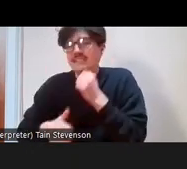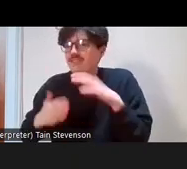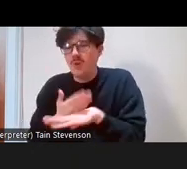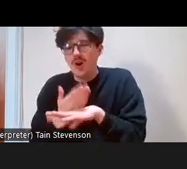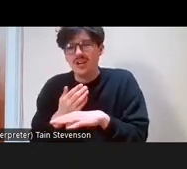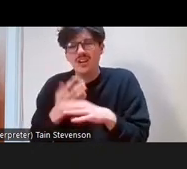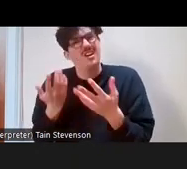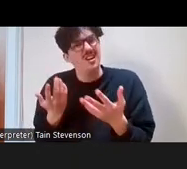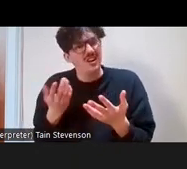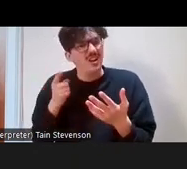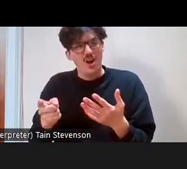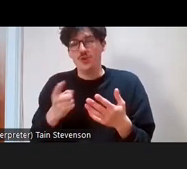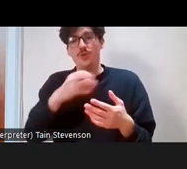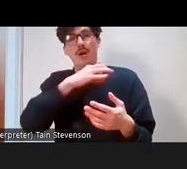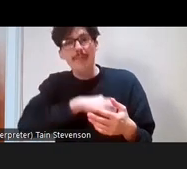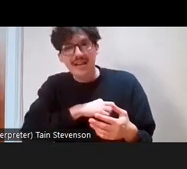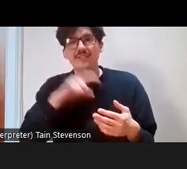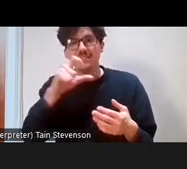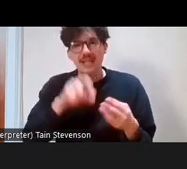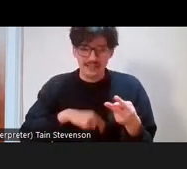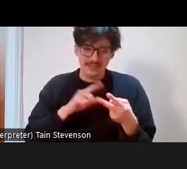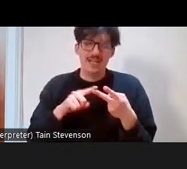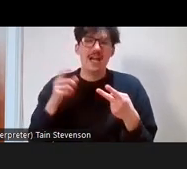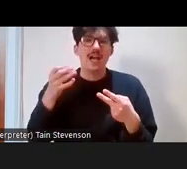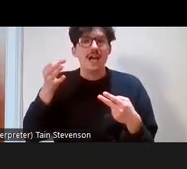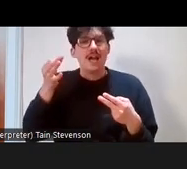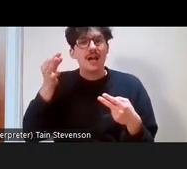class or are you benefits class? Are you Council class? And lots of people have different ways of